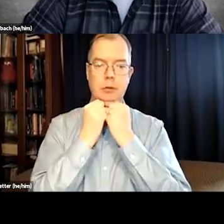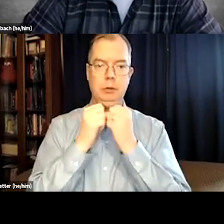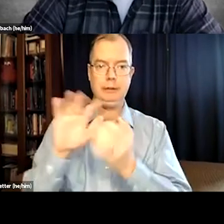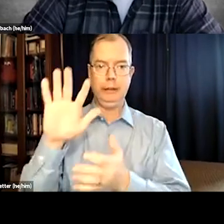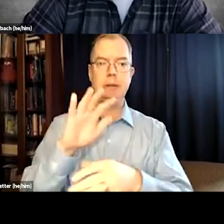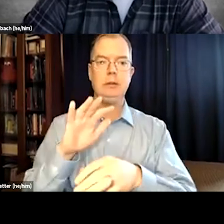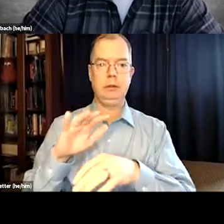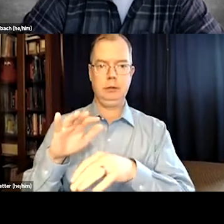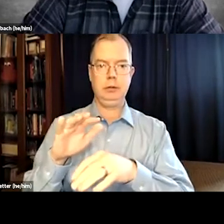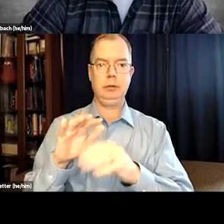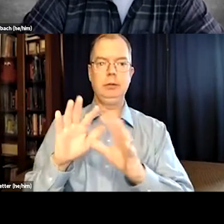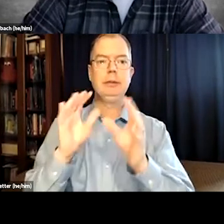Captioning is precious.